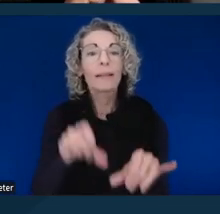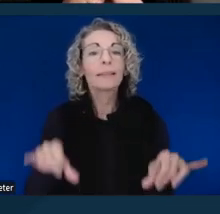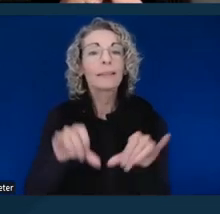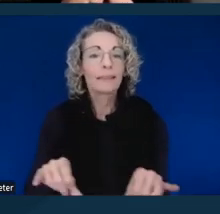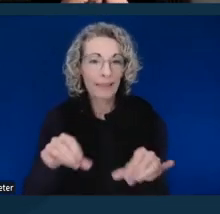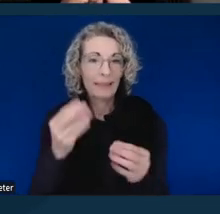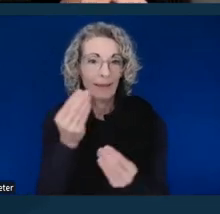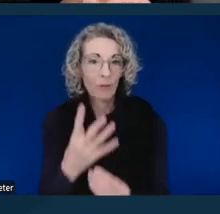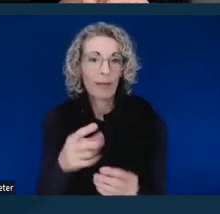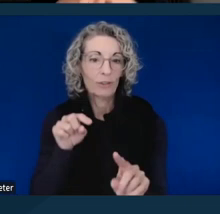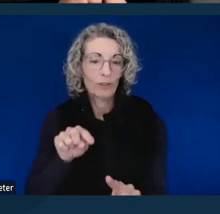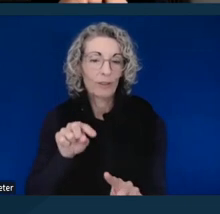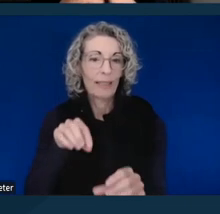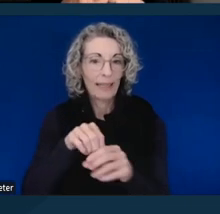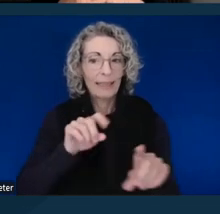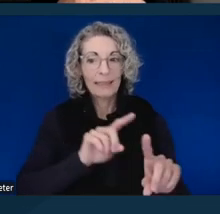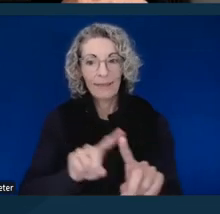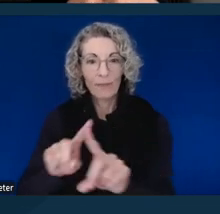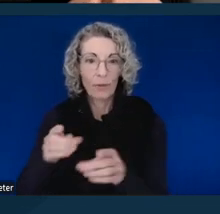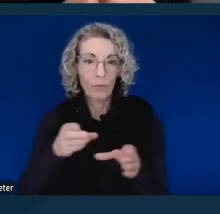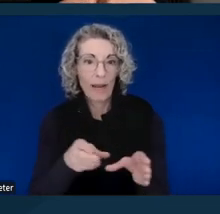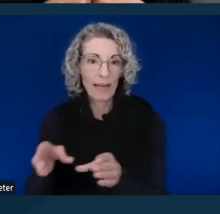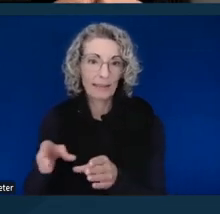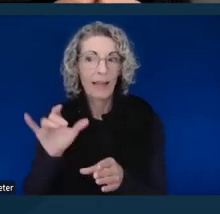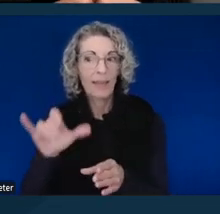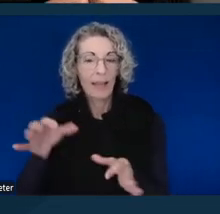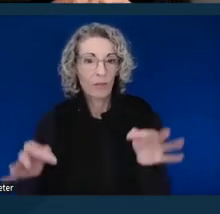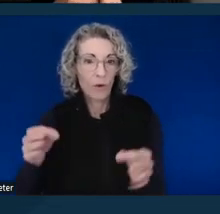provided in different ways by the courts to the public.